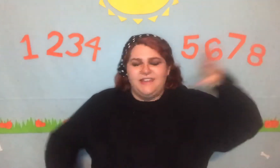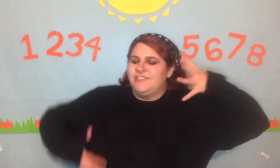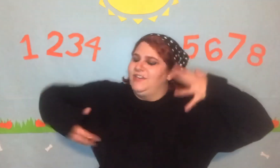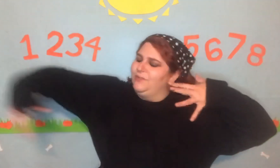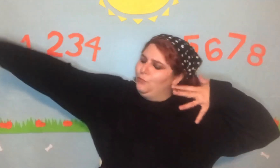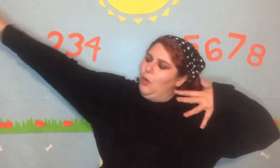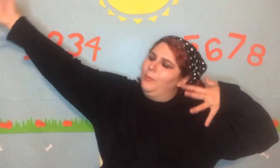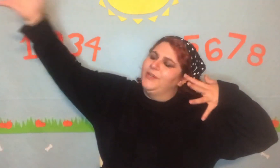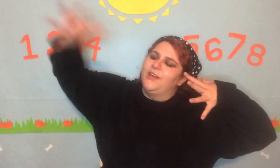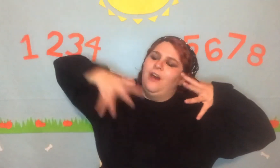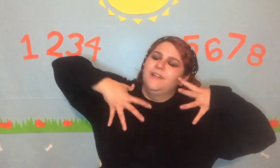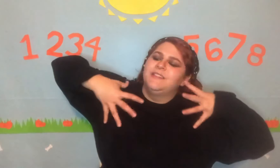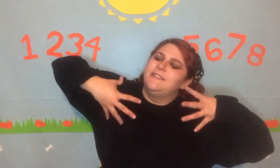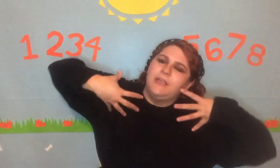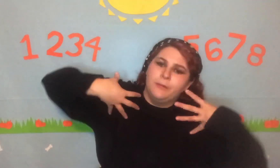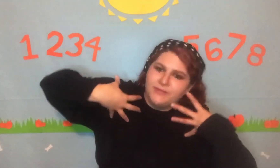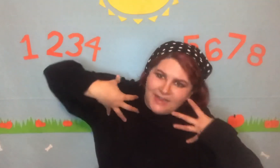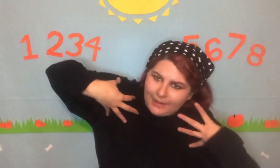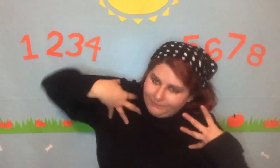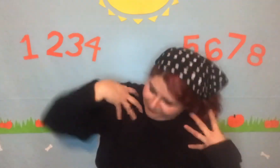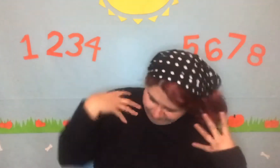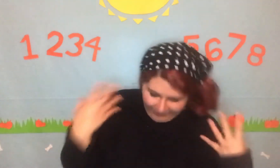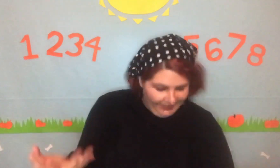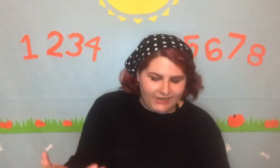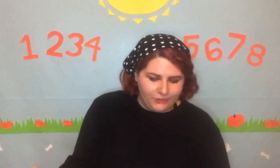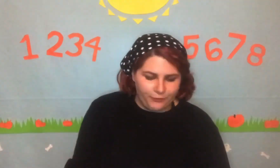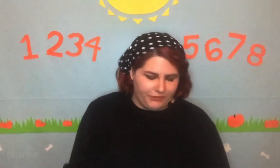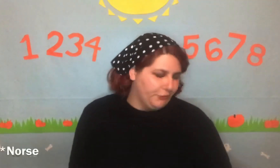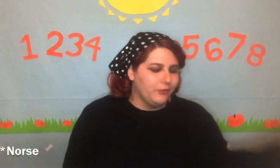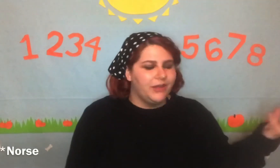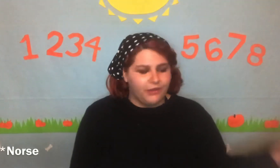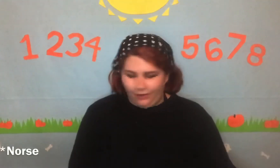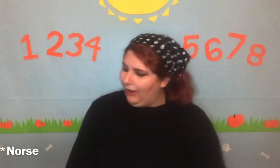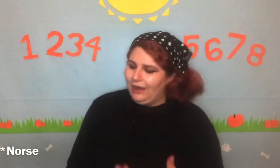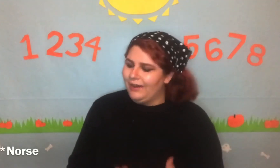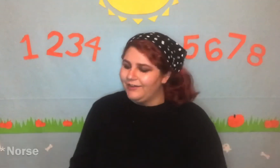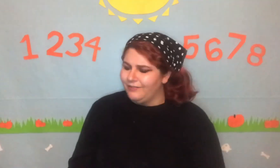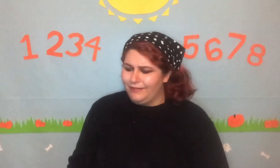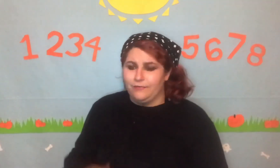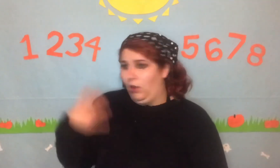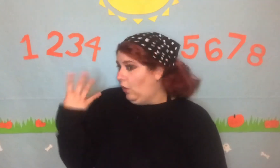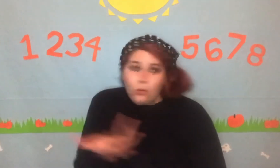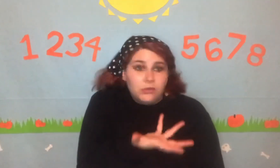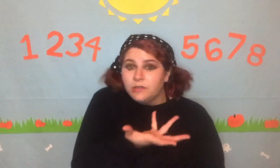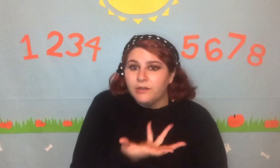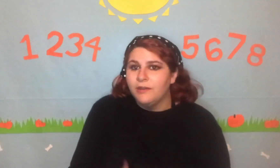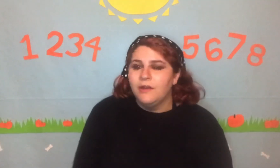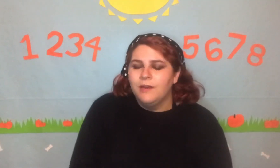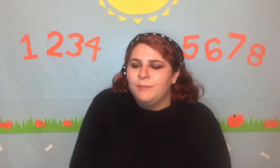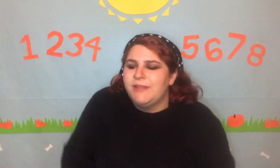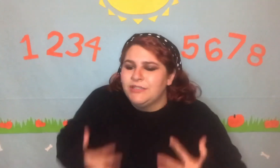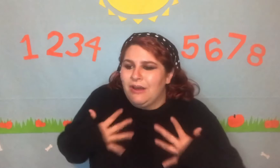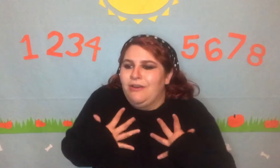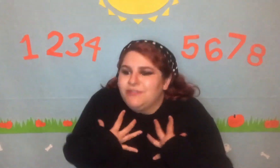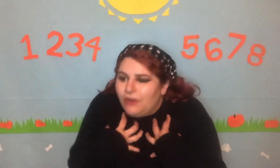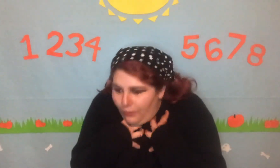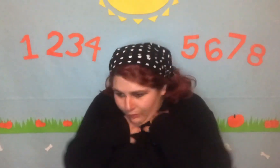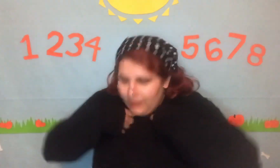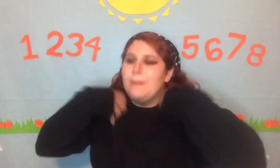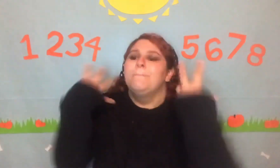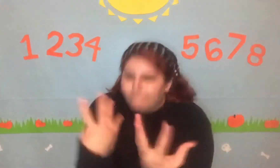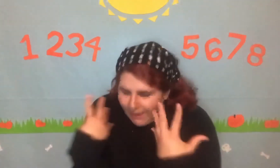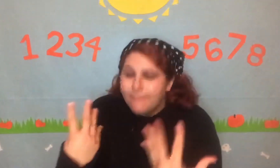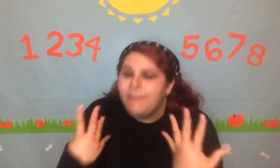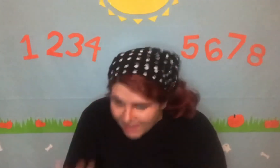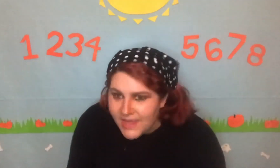there a Roman coliseum type fighting with a Greek god and then the Hulk, but there's also my b*tch-